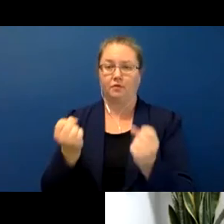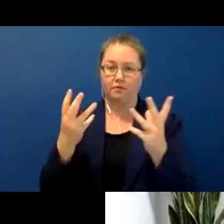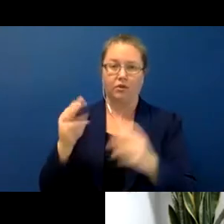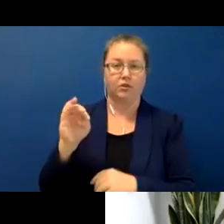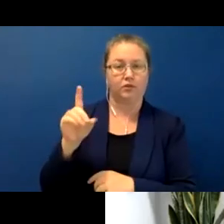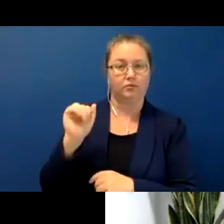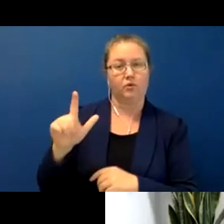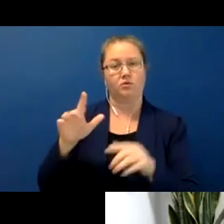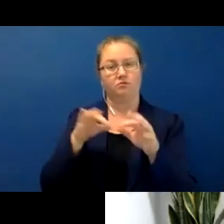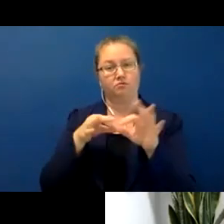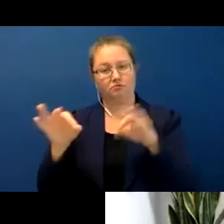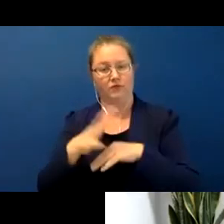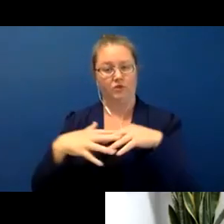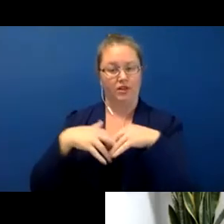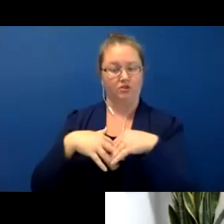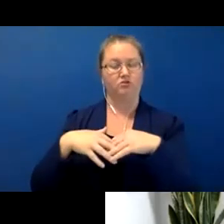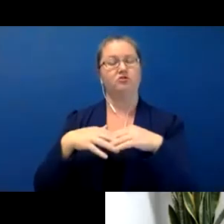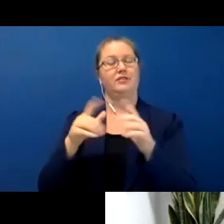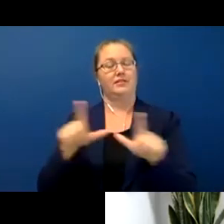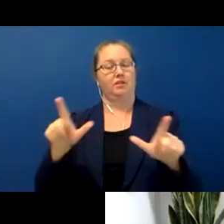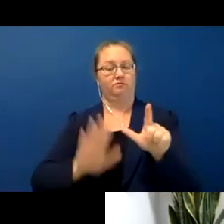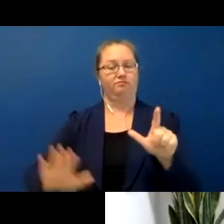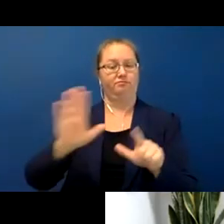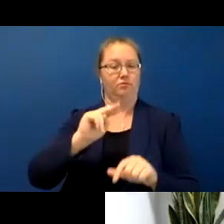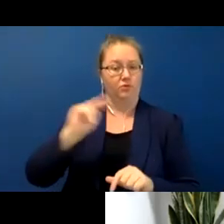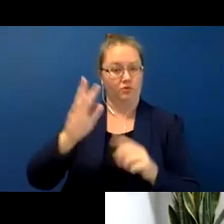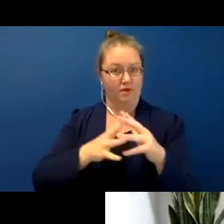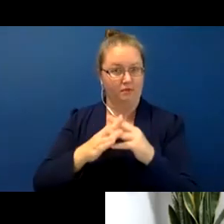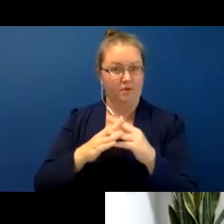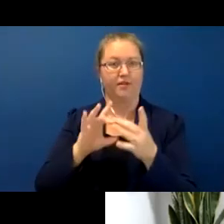of Indigenous languages in North America with an emphasis on methods, partnerships and products,